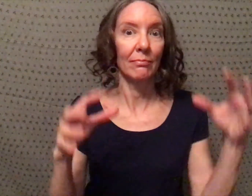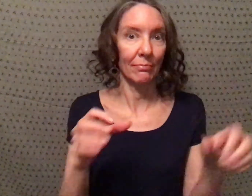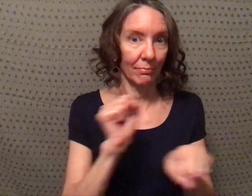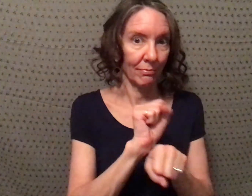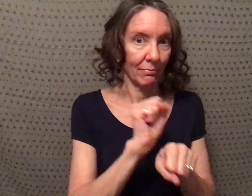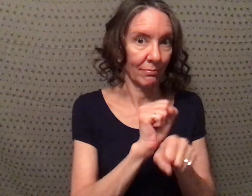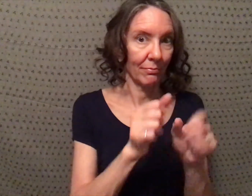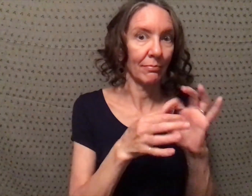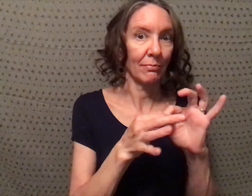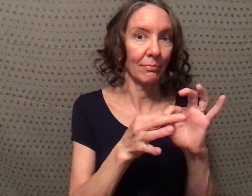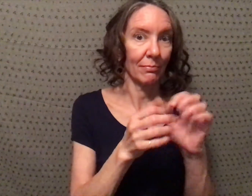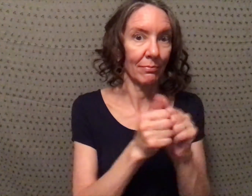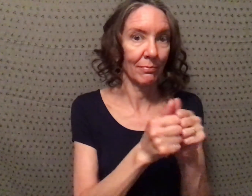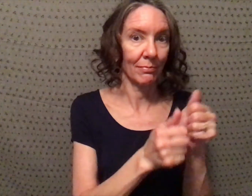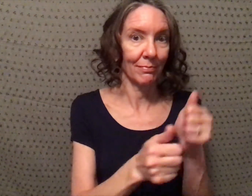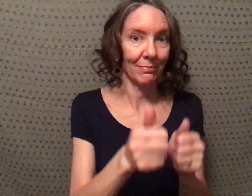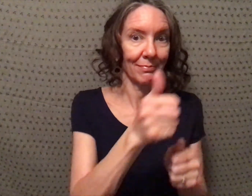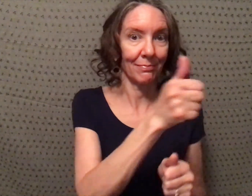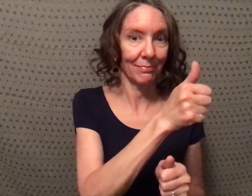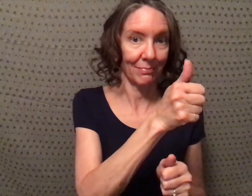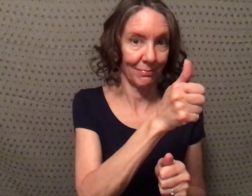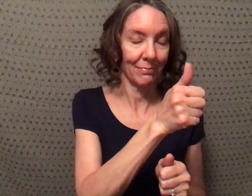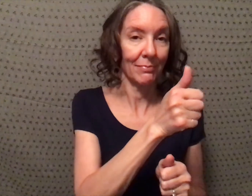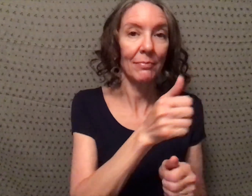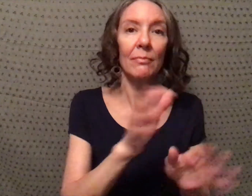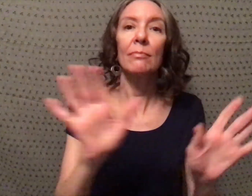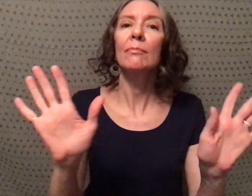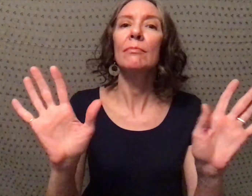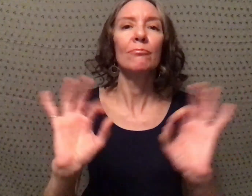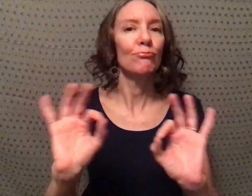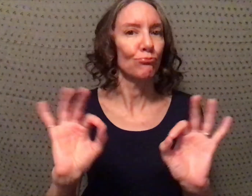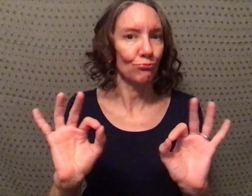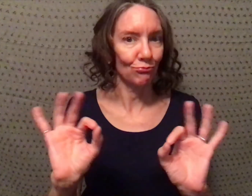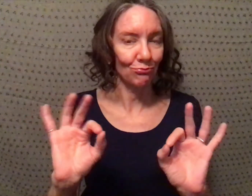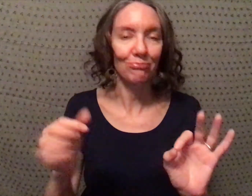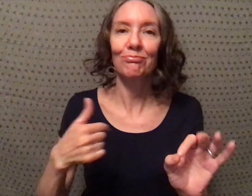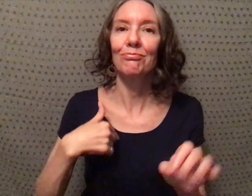a lot of work is related to my administrative position at the DRC.